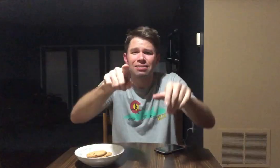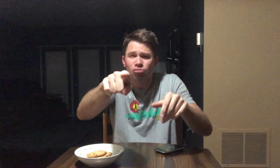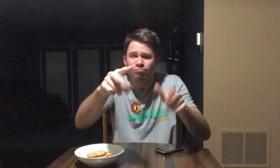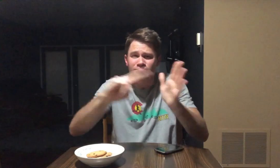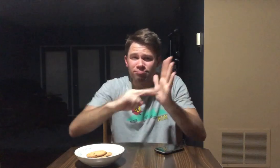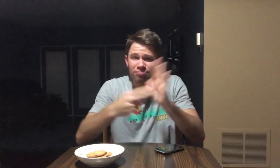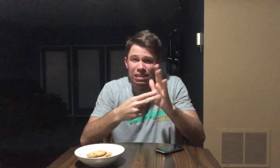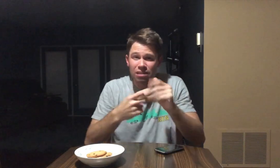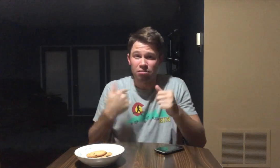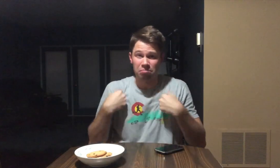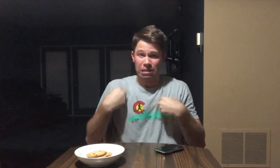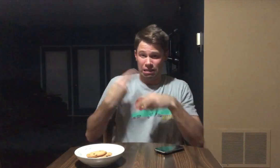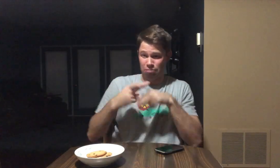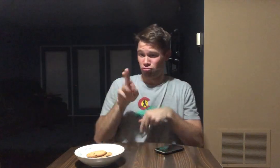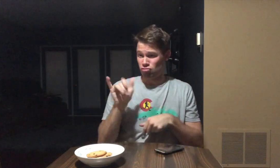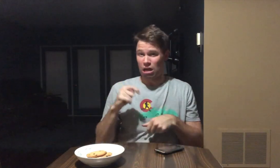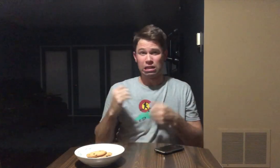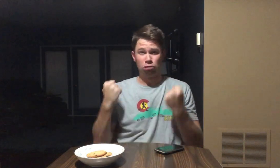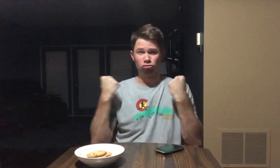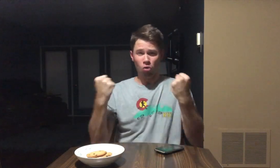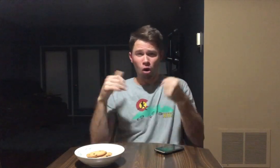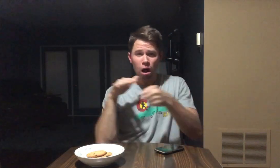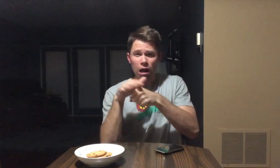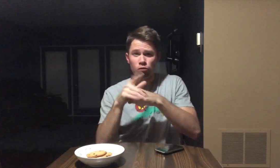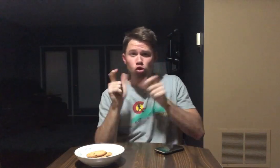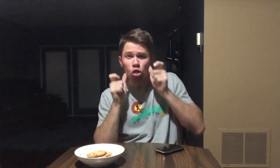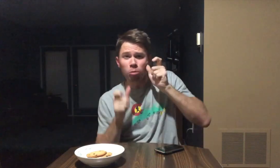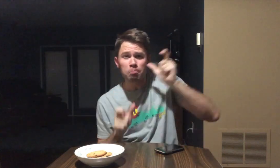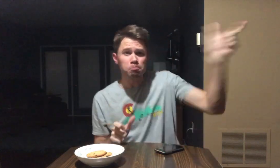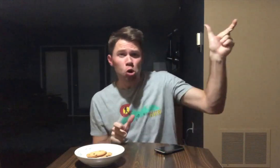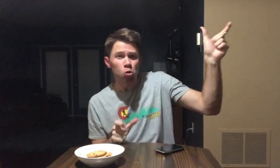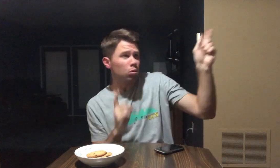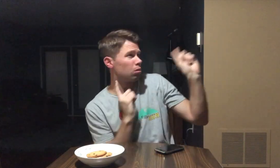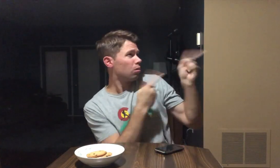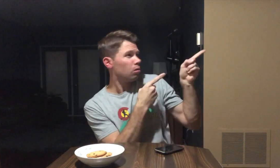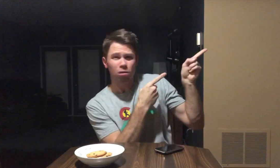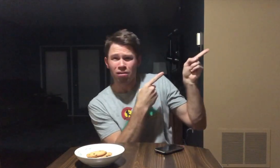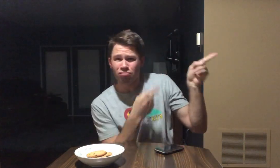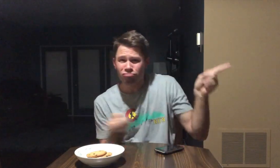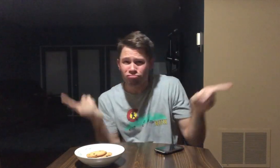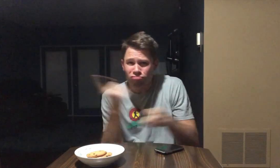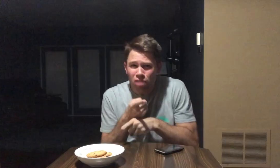YOU MEAN...RYAN IS STRONG ENOUGH TO GO TO THE MOON, RIGHT?